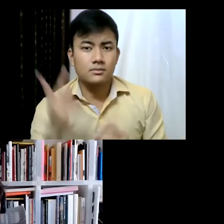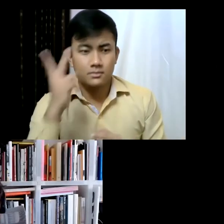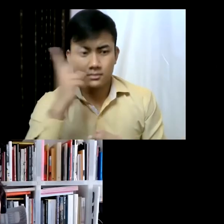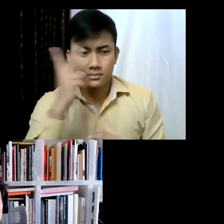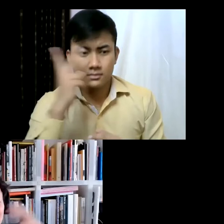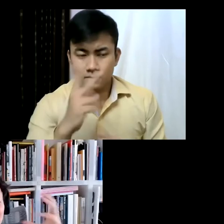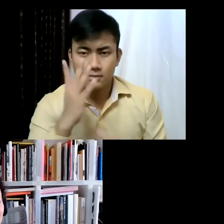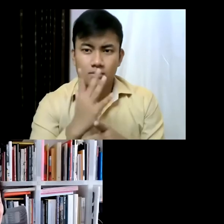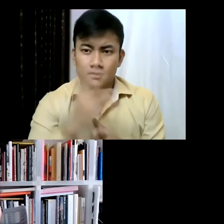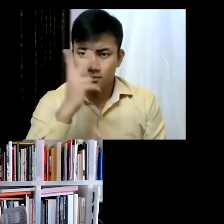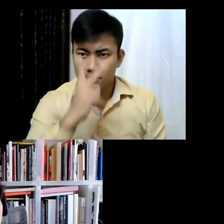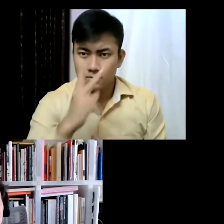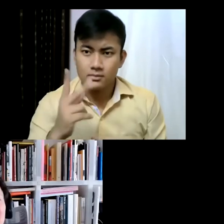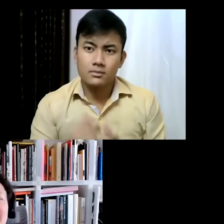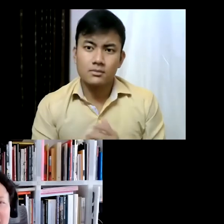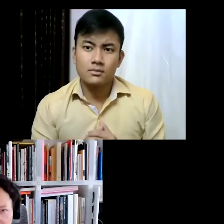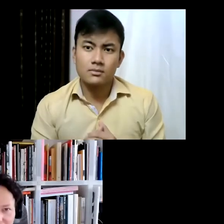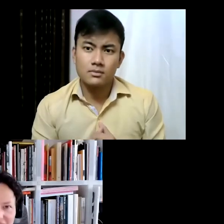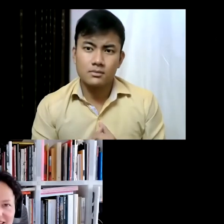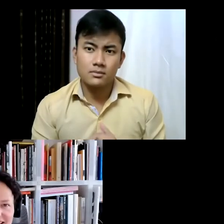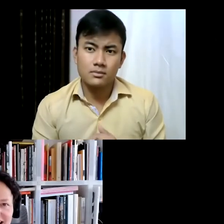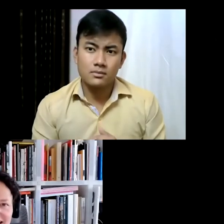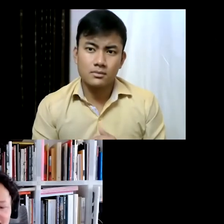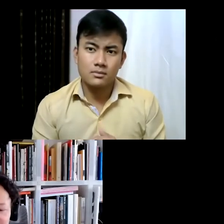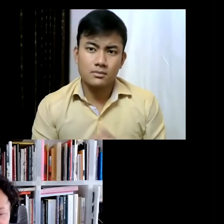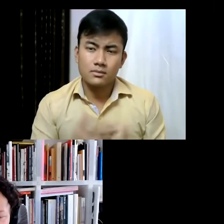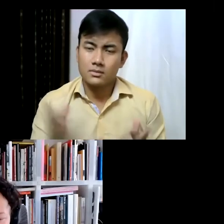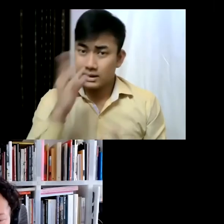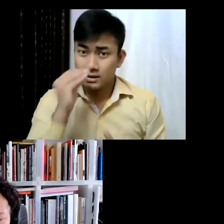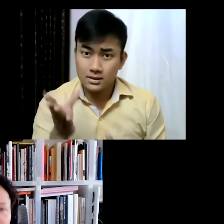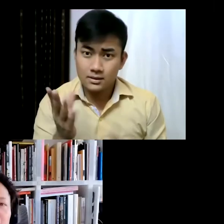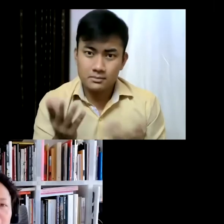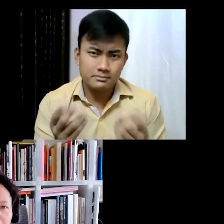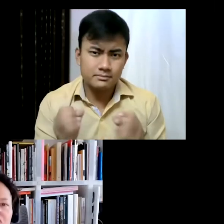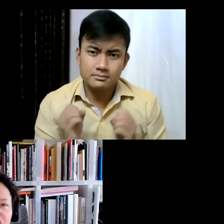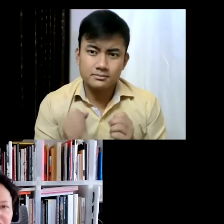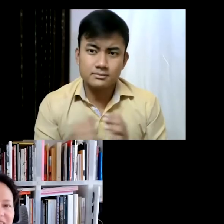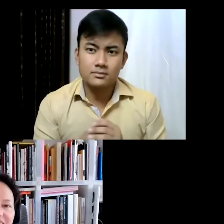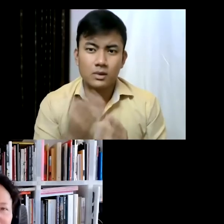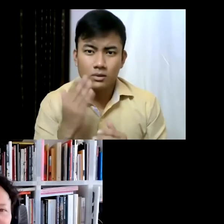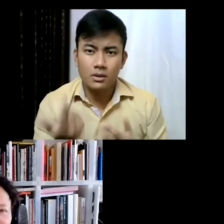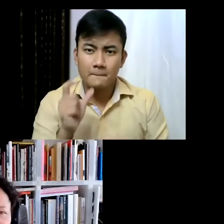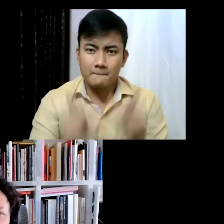not necessarily that... I think there is enough outside for people to appreciate Italian culture-